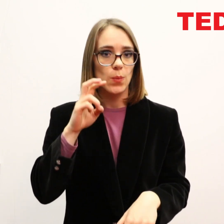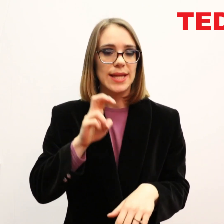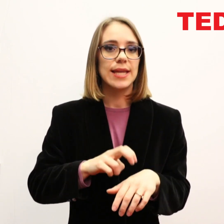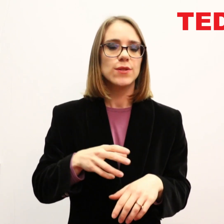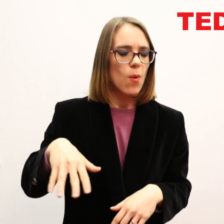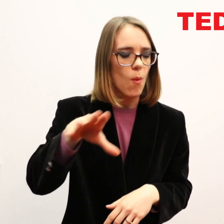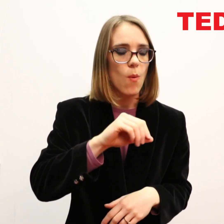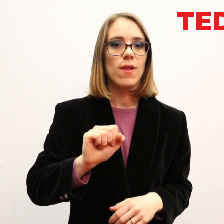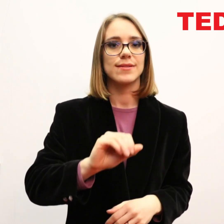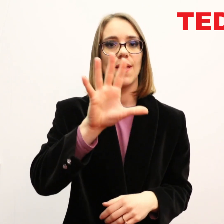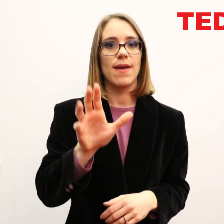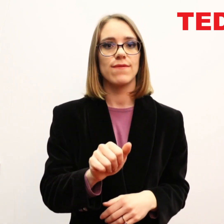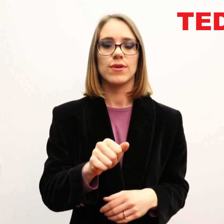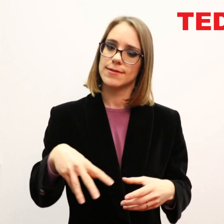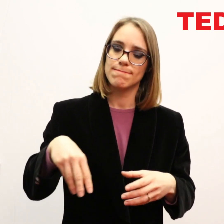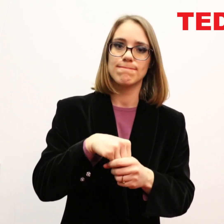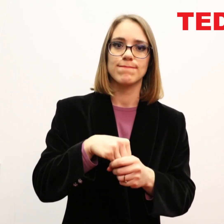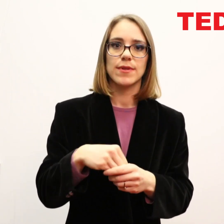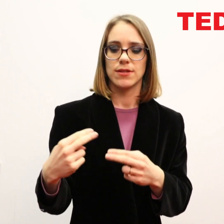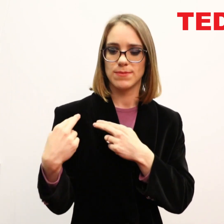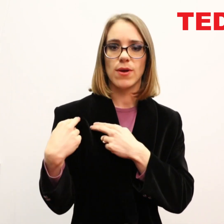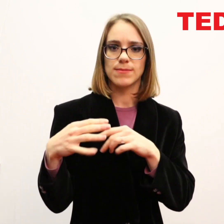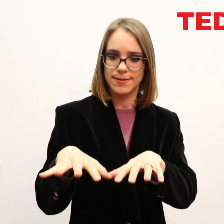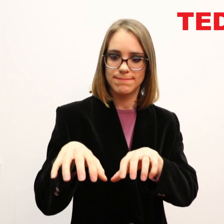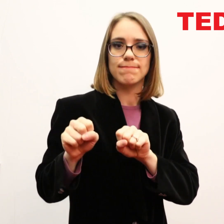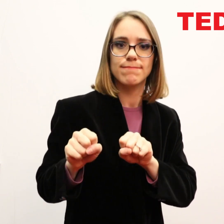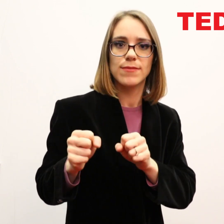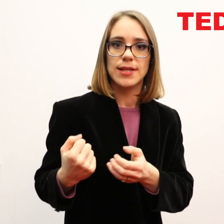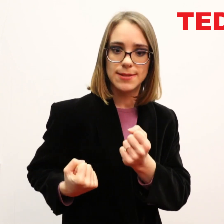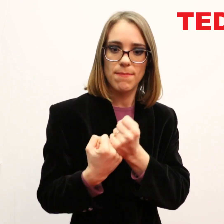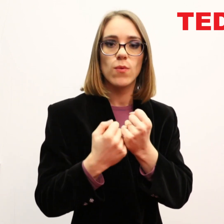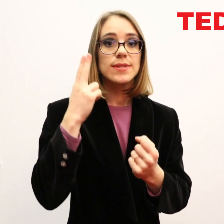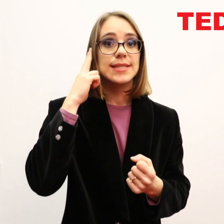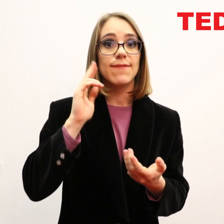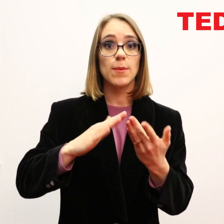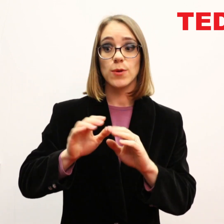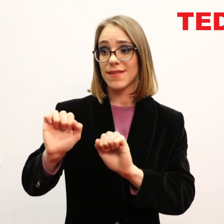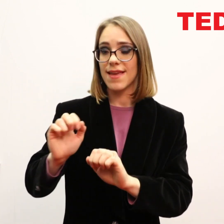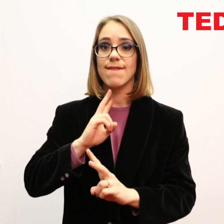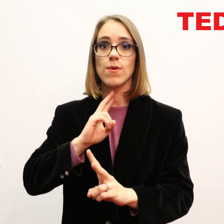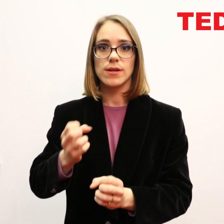We need all South Africans to be involved, to take a hands-on approach, to support the Deaf community,